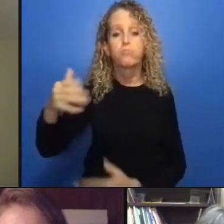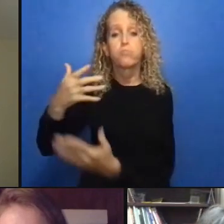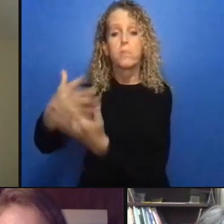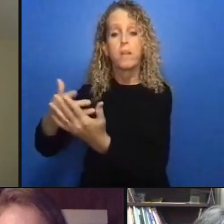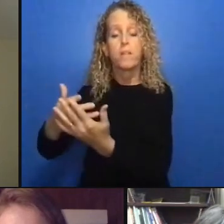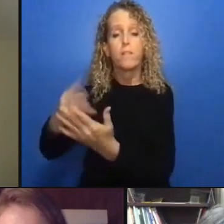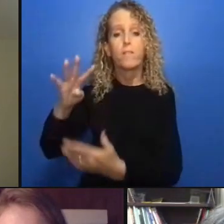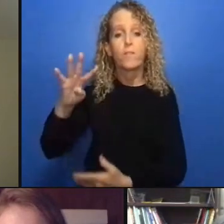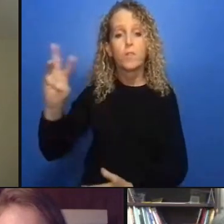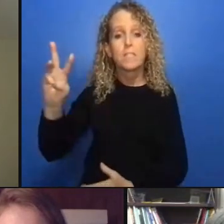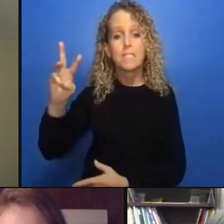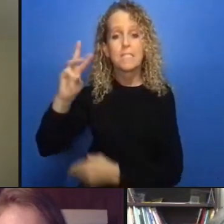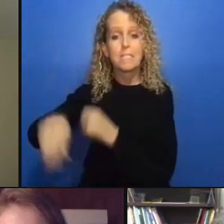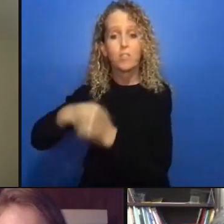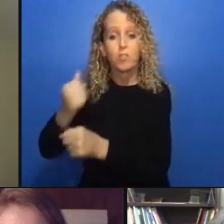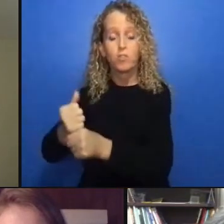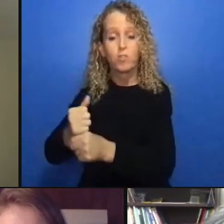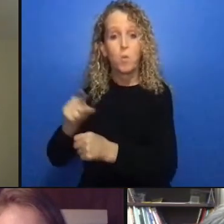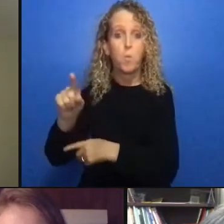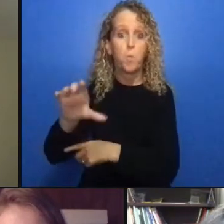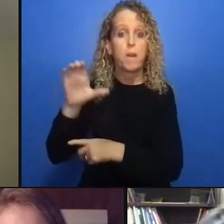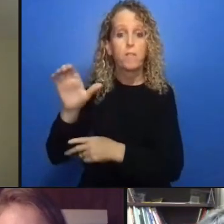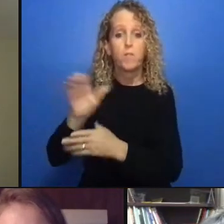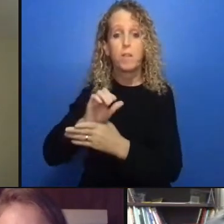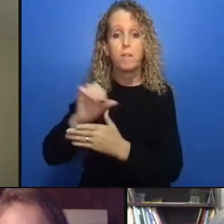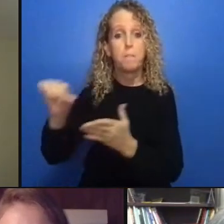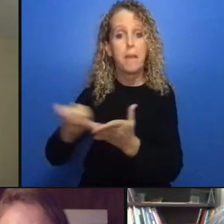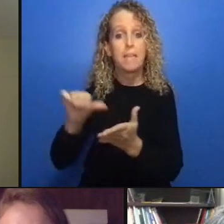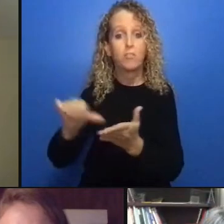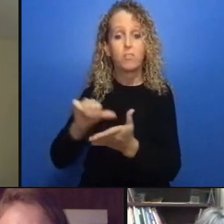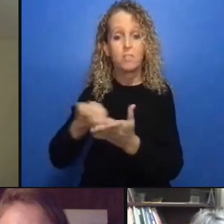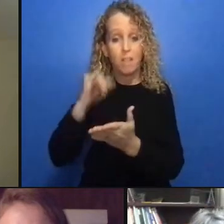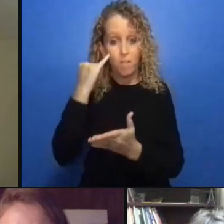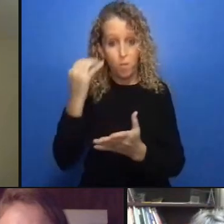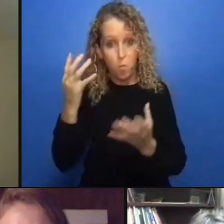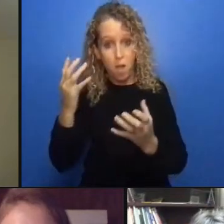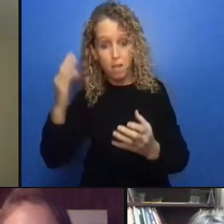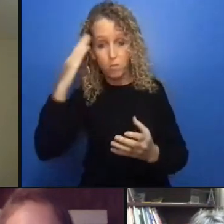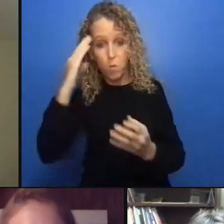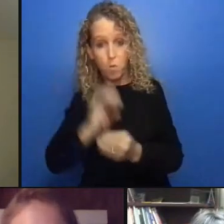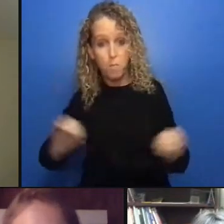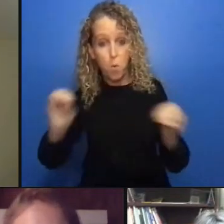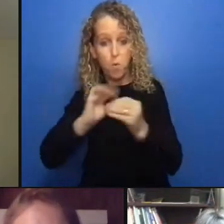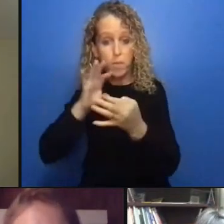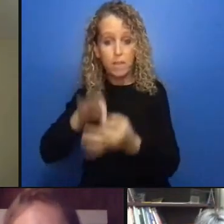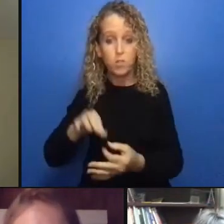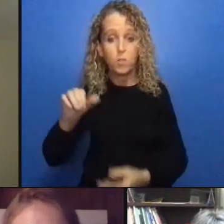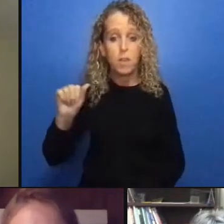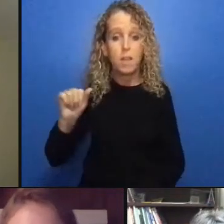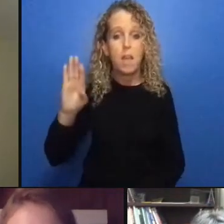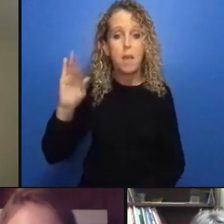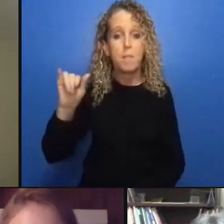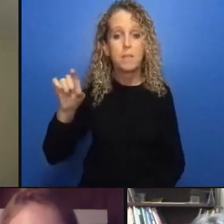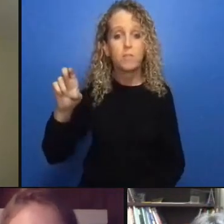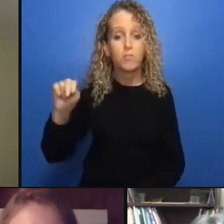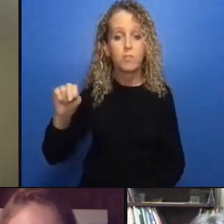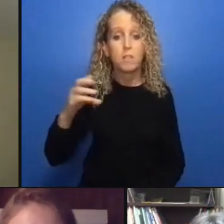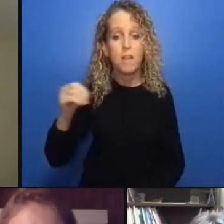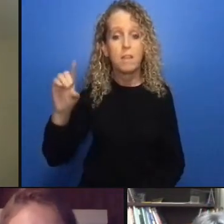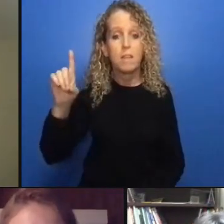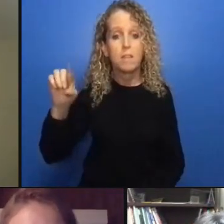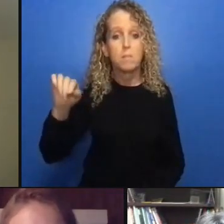there have been a lot of judges that in deciding against remand or against pretrial custody and